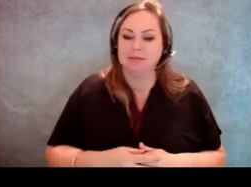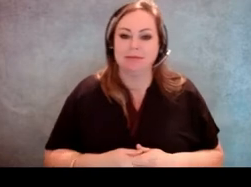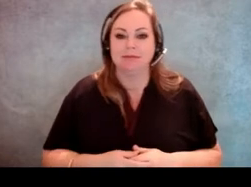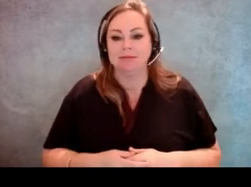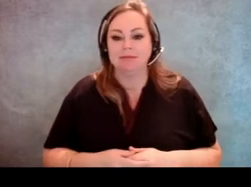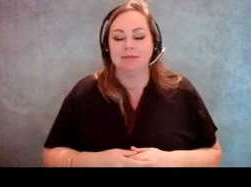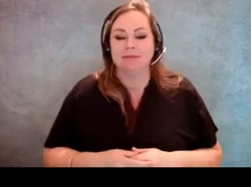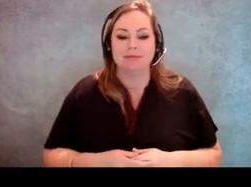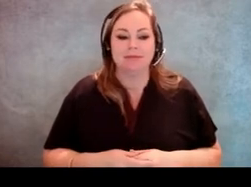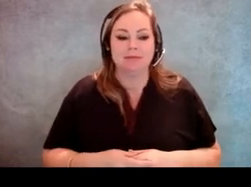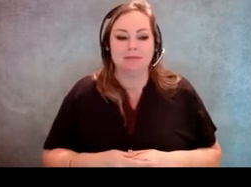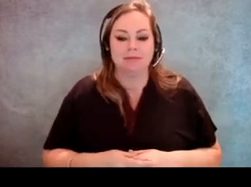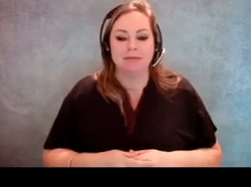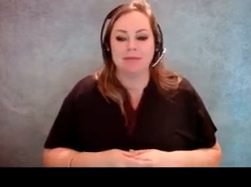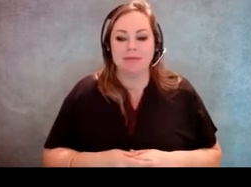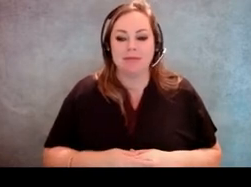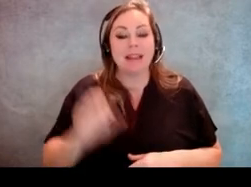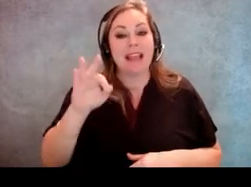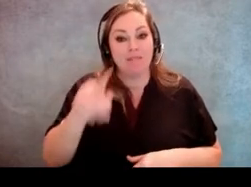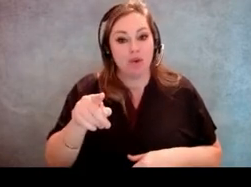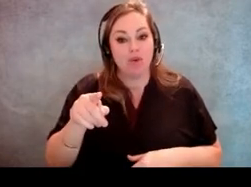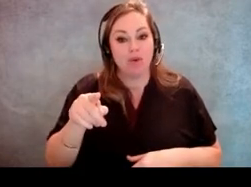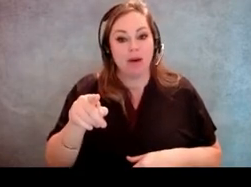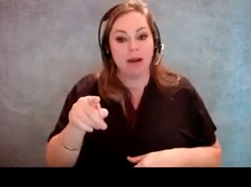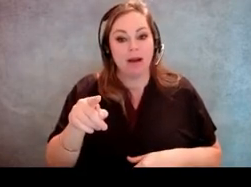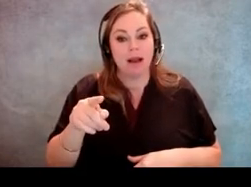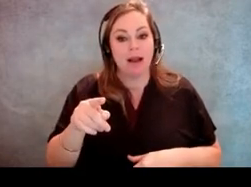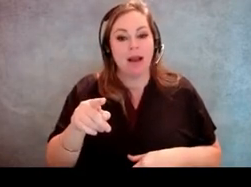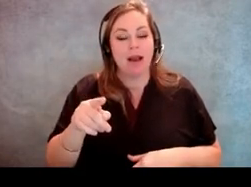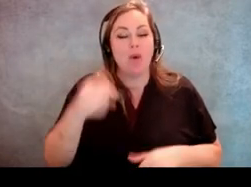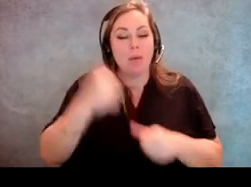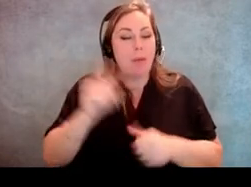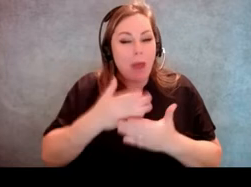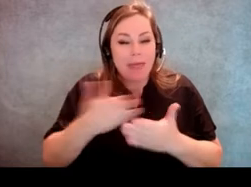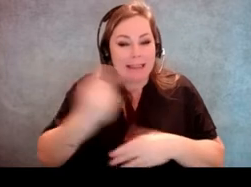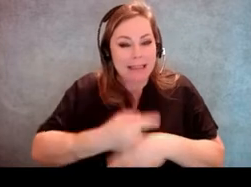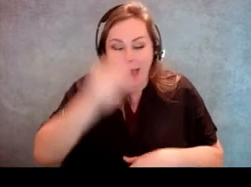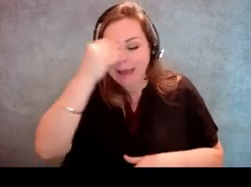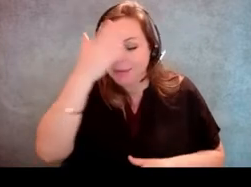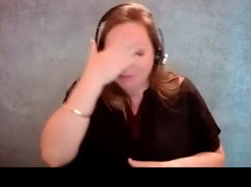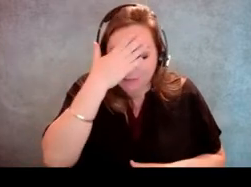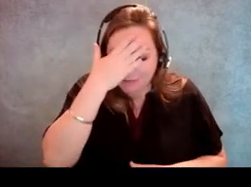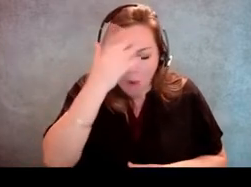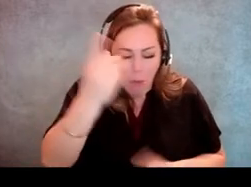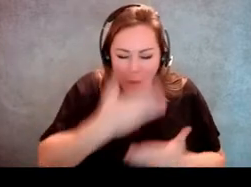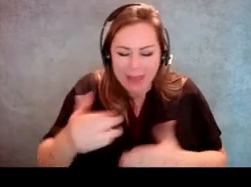And so if you leave today with nothing, I hope you at least know to become